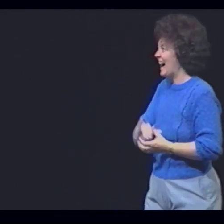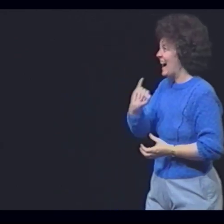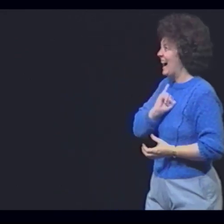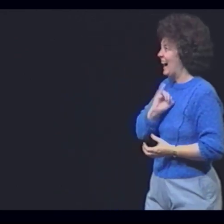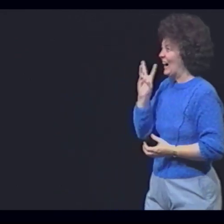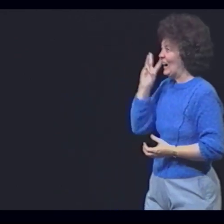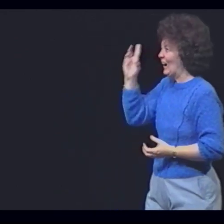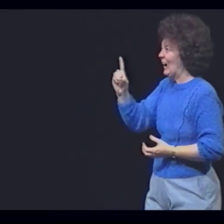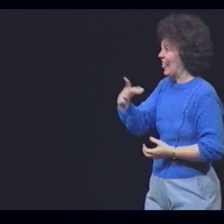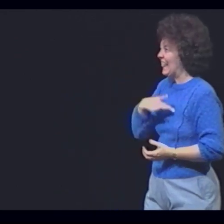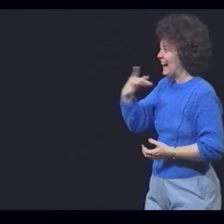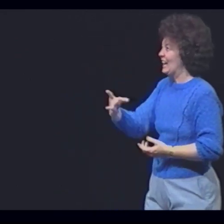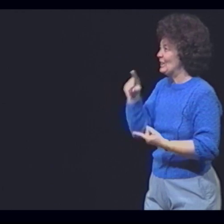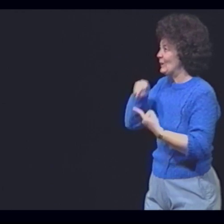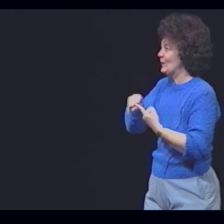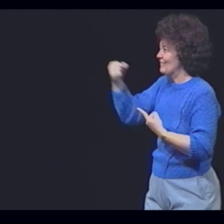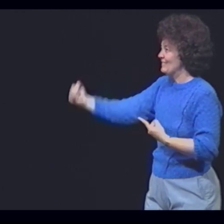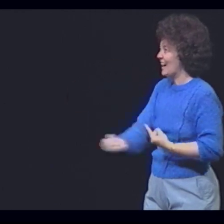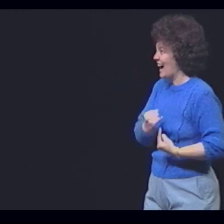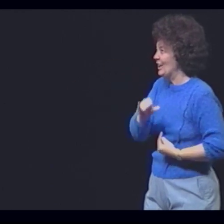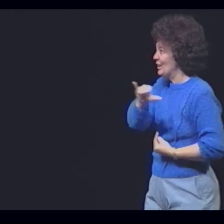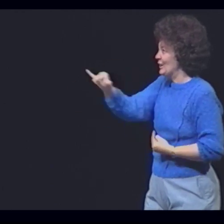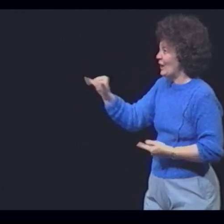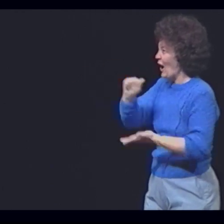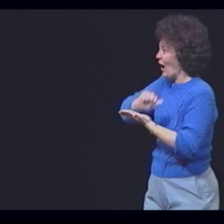"I would like to welcome you all